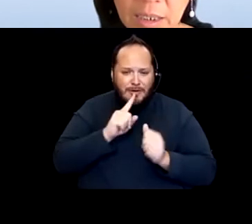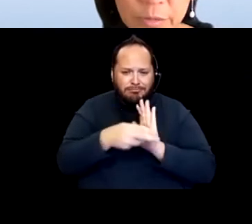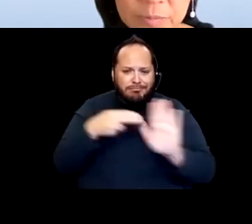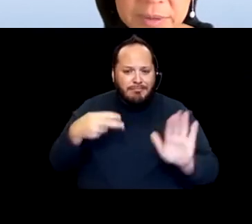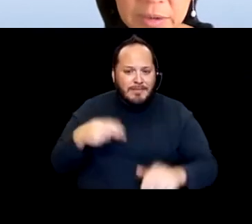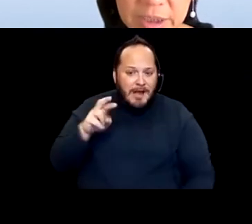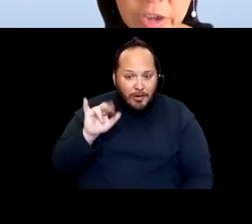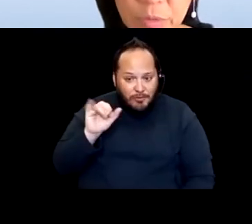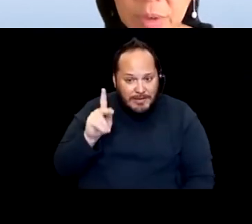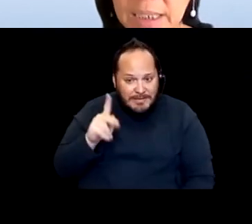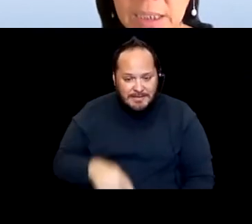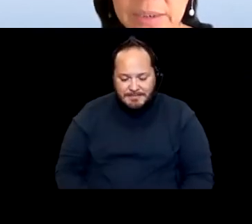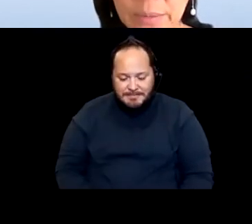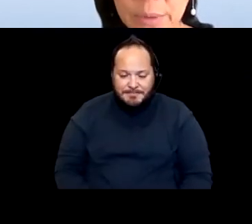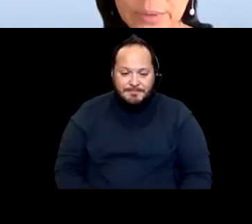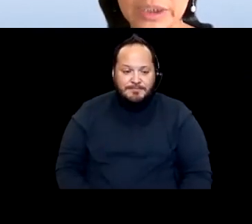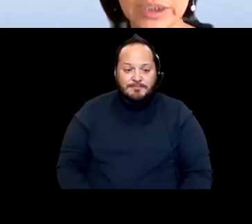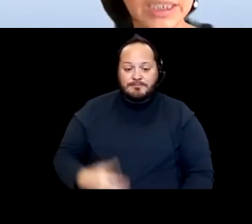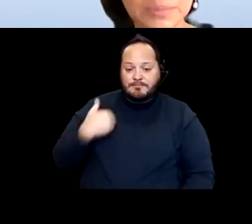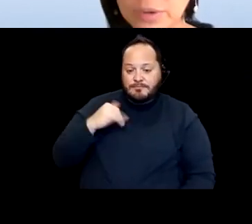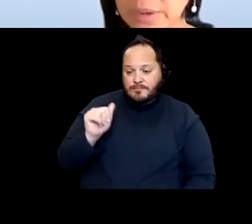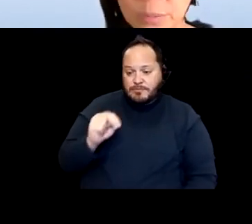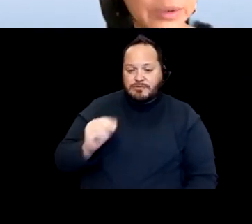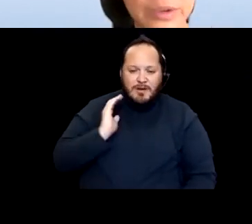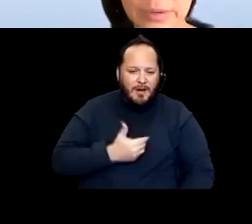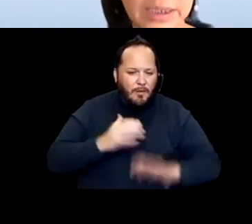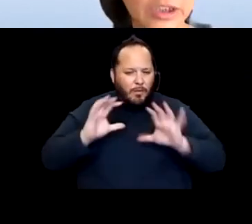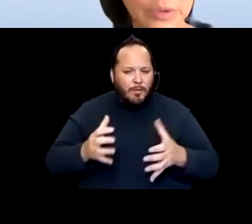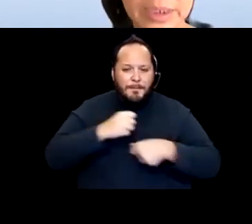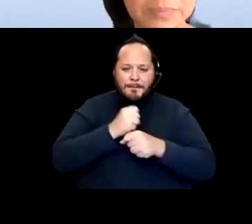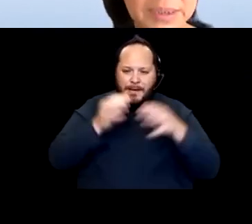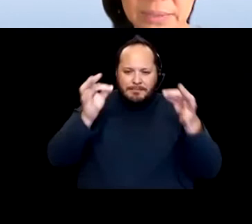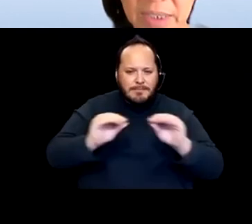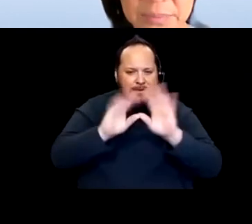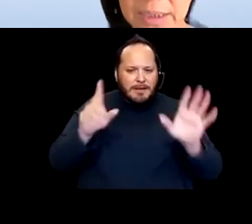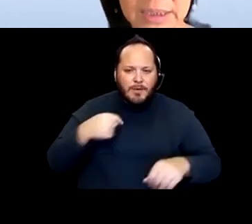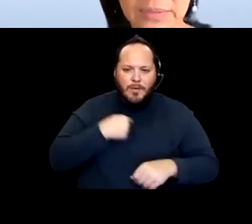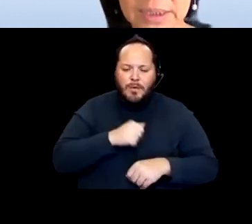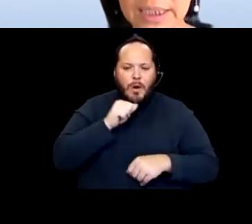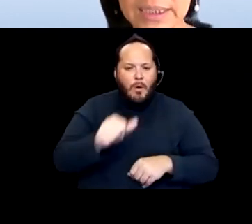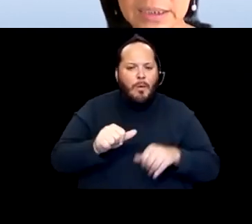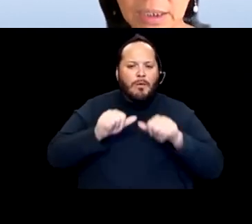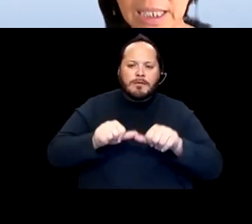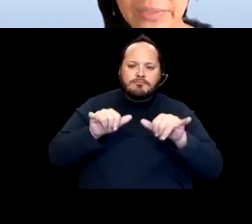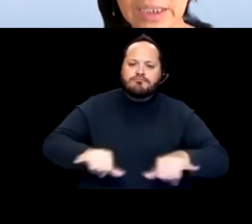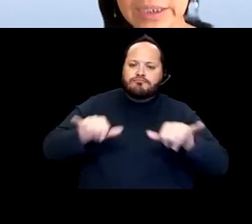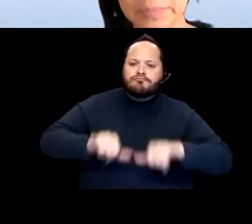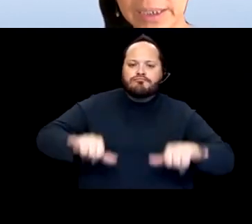Our group in January made it clear that we would not just keep doing what we're doing and showing up a CVAC meetings if the state did not have a clear plan